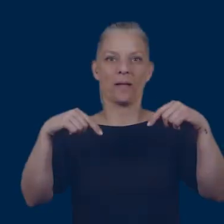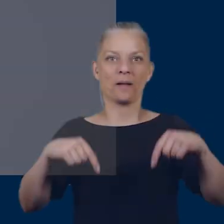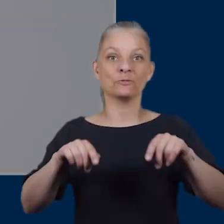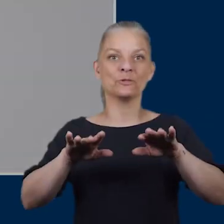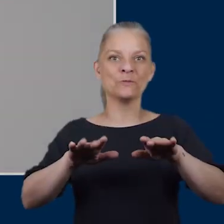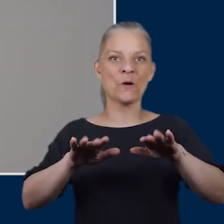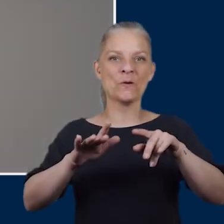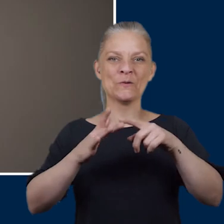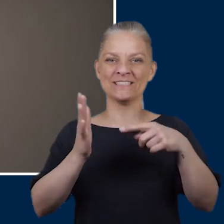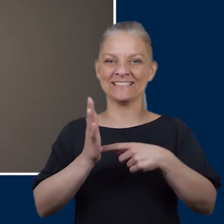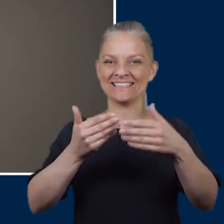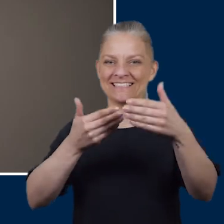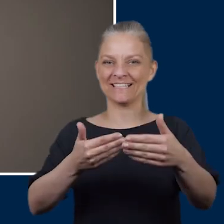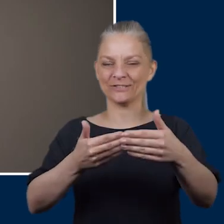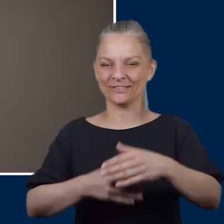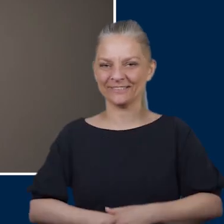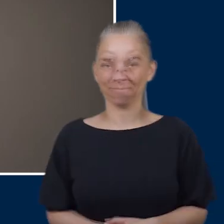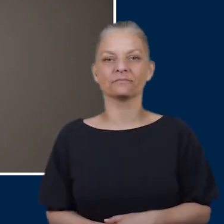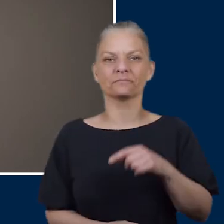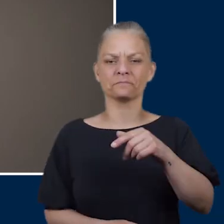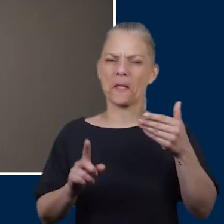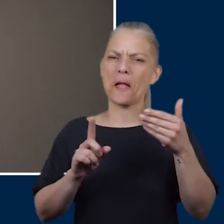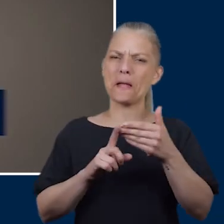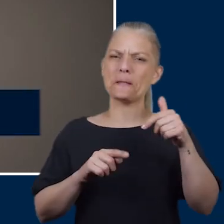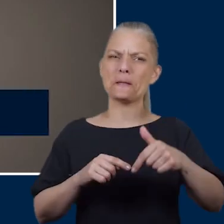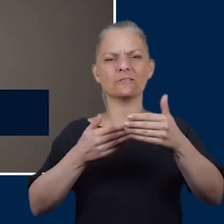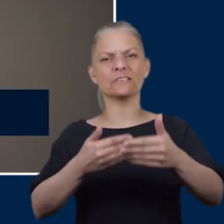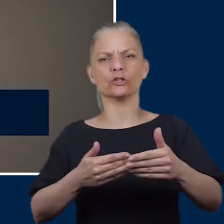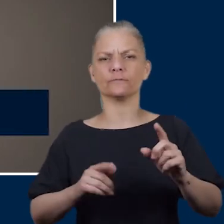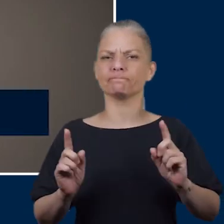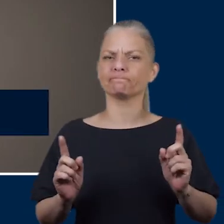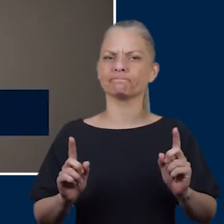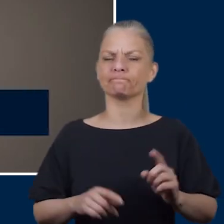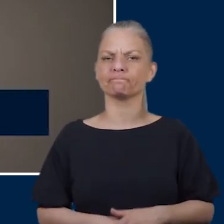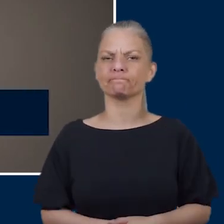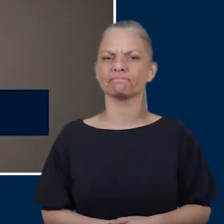Welcome to the Toe IT session. The aim of this session is to raise awareness of diabetes and the